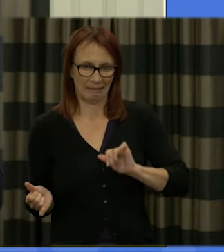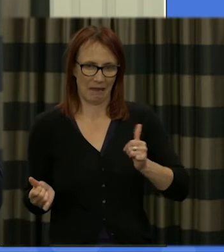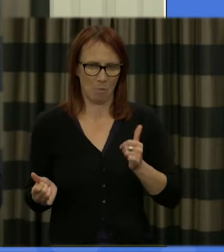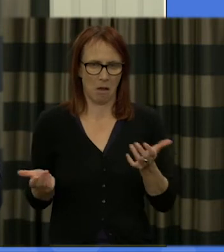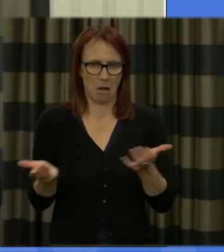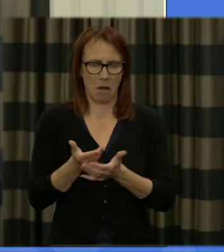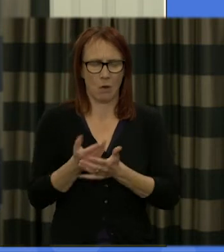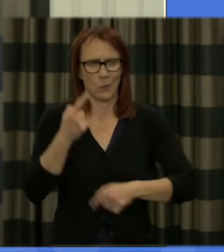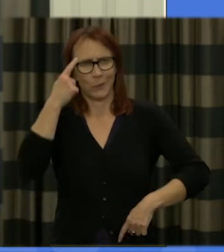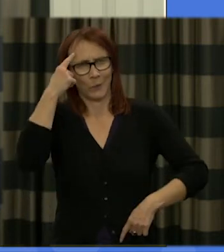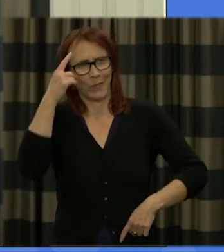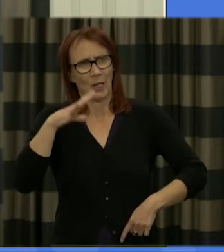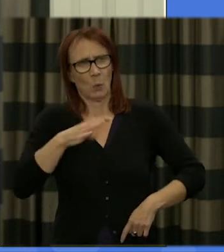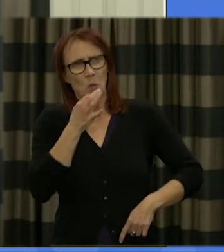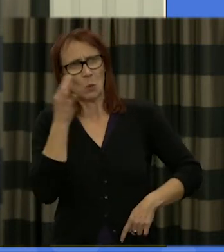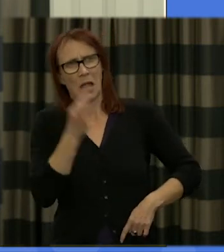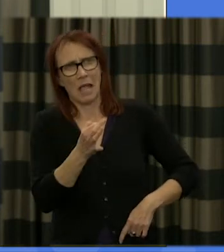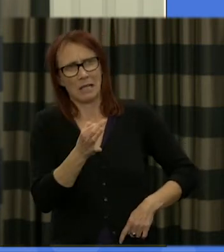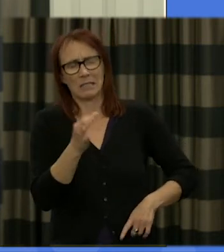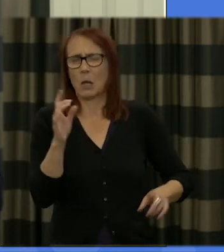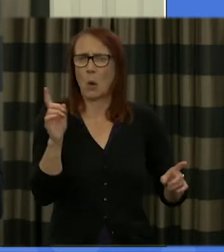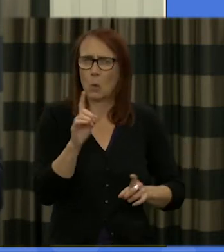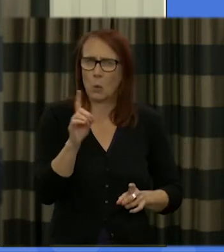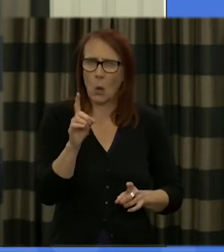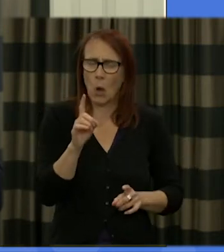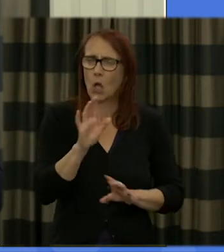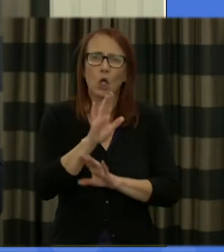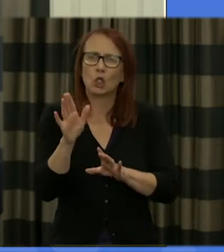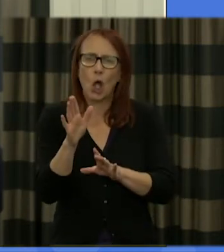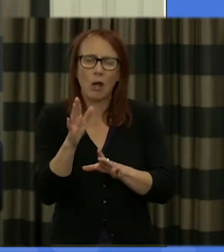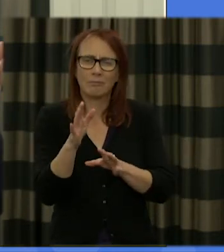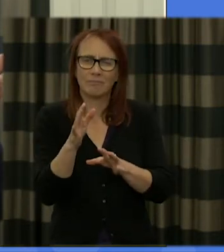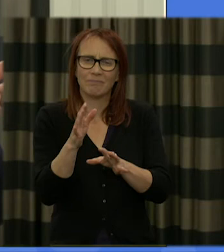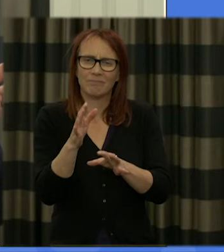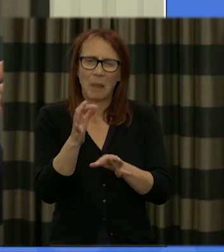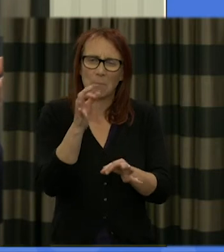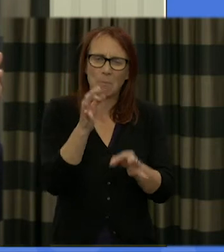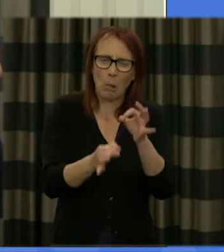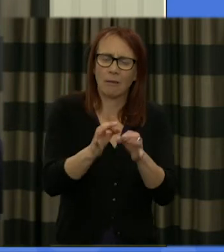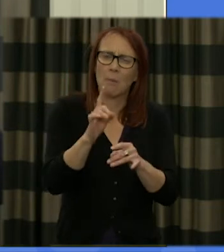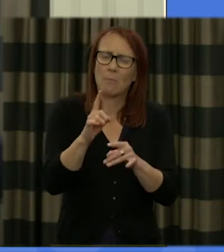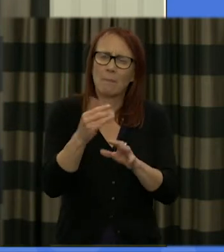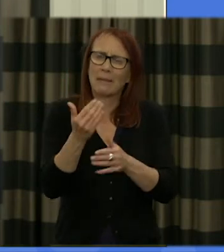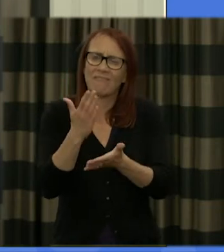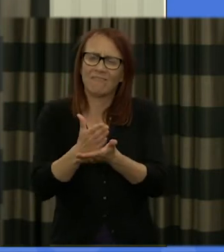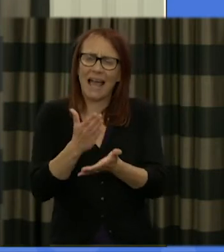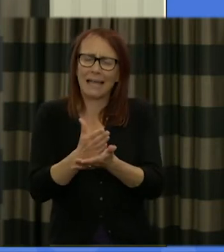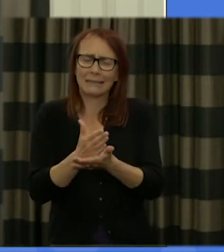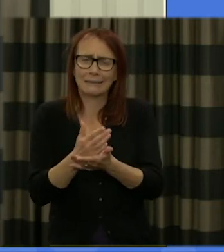what would I like to ask these people not not an assertion or a political position but what facts do I not understand what clarification do I want